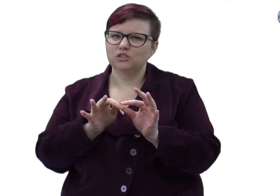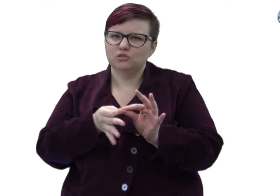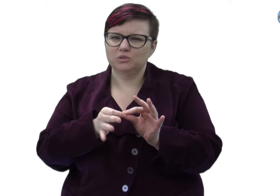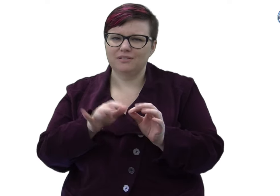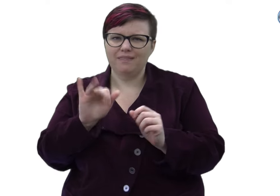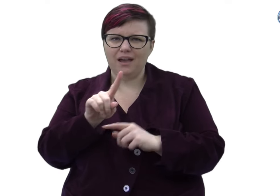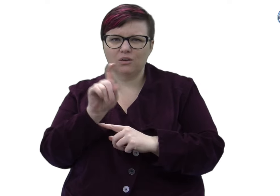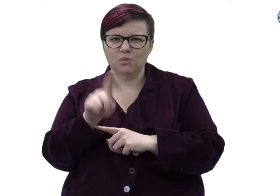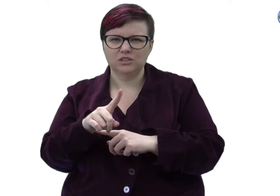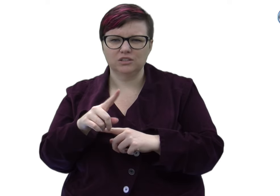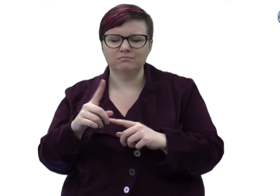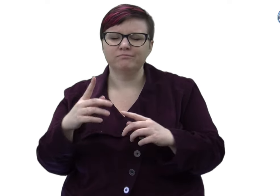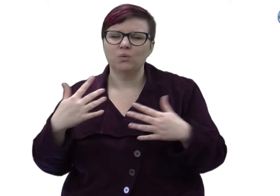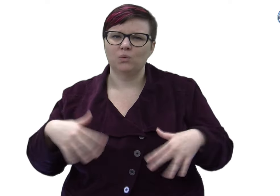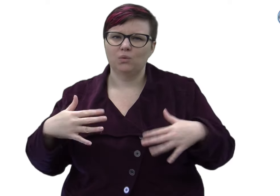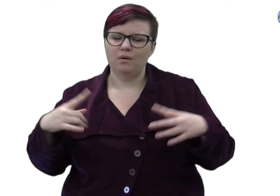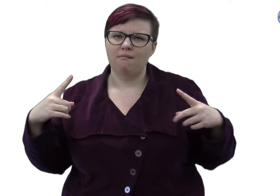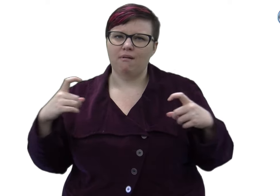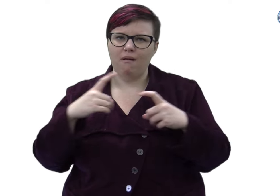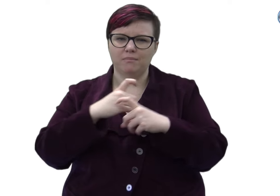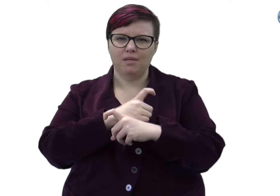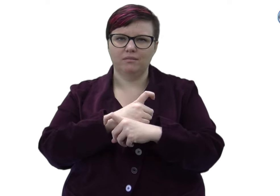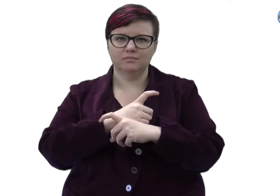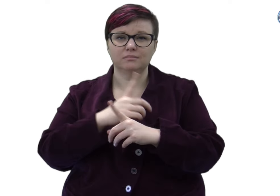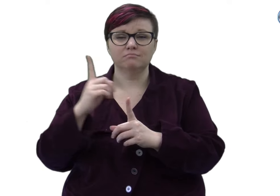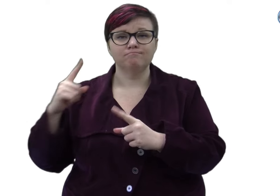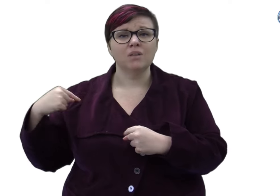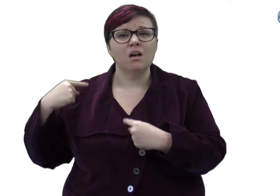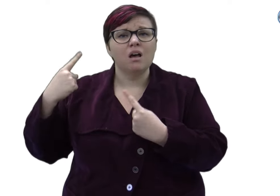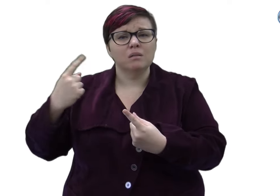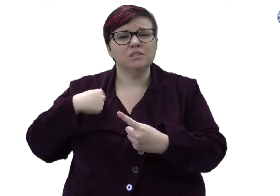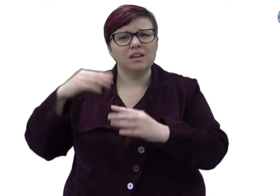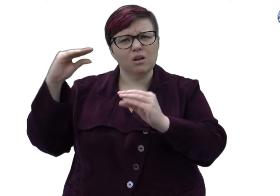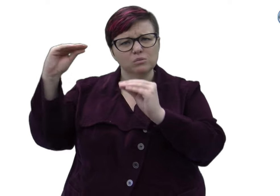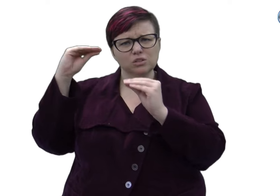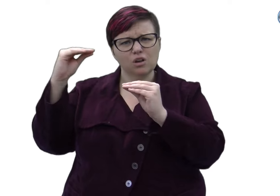For American Sign Language-English interpreters, this is a complicated question.